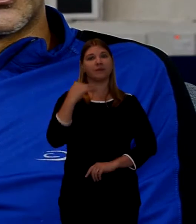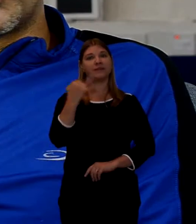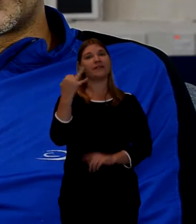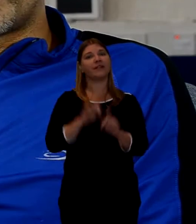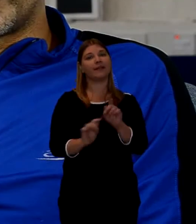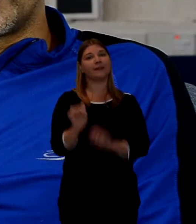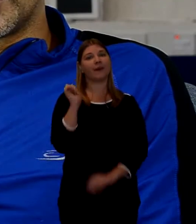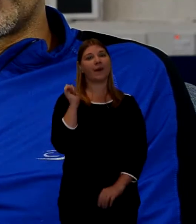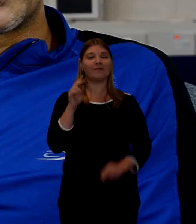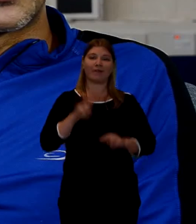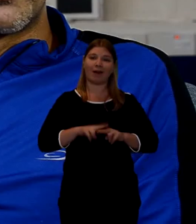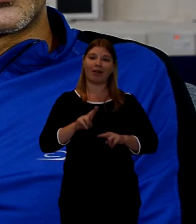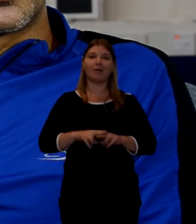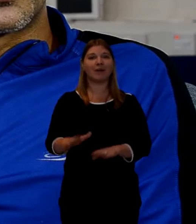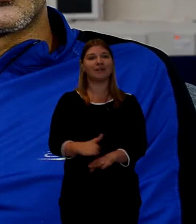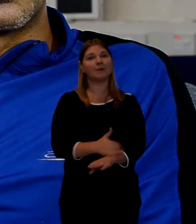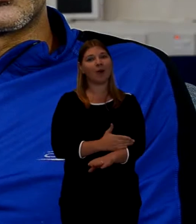which happened about seven years ago